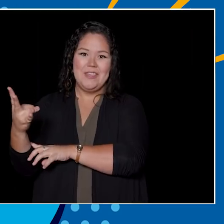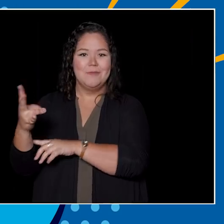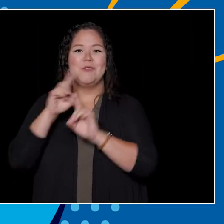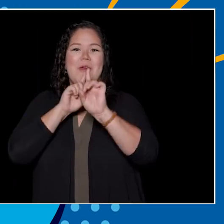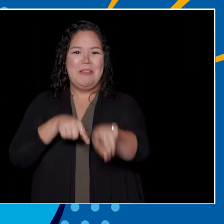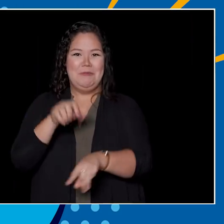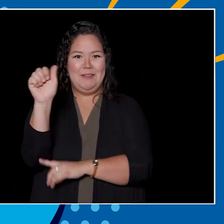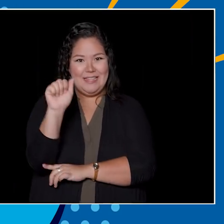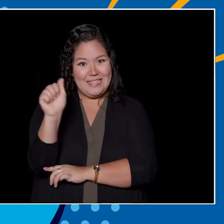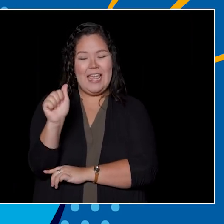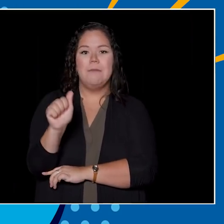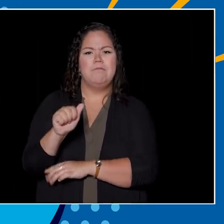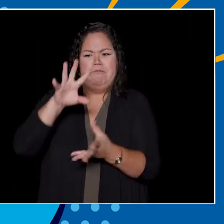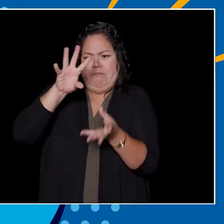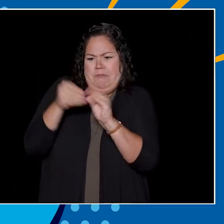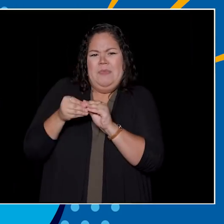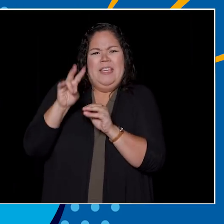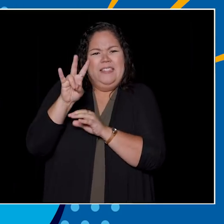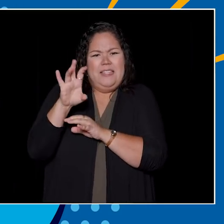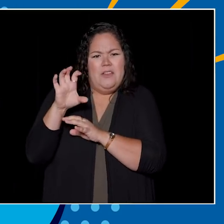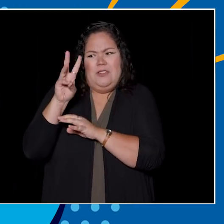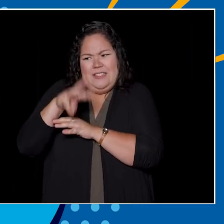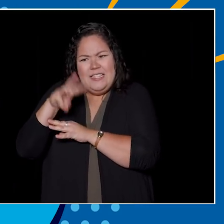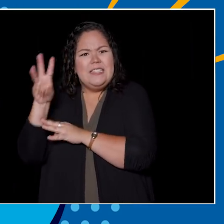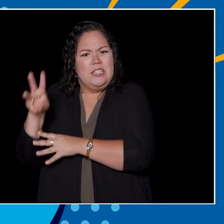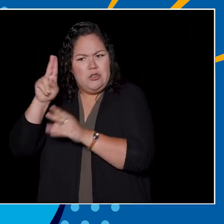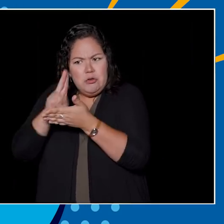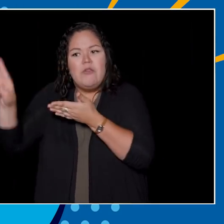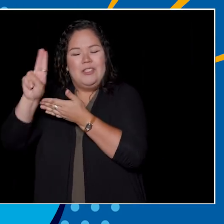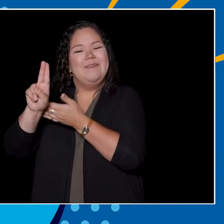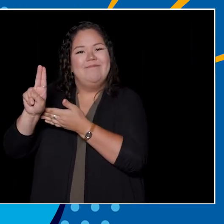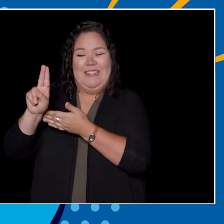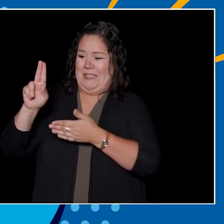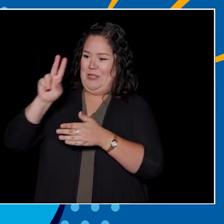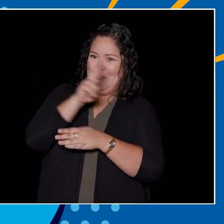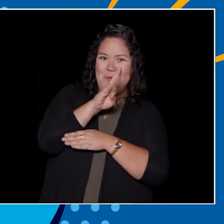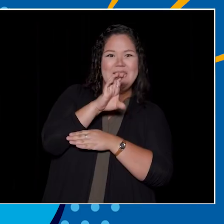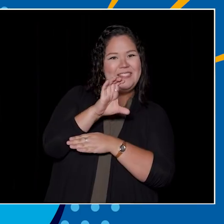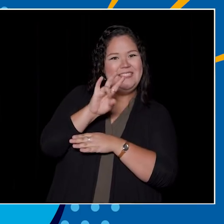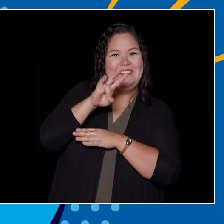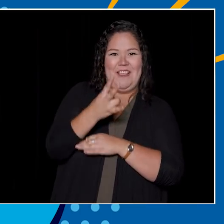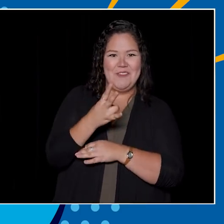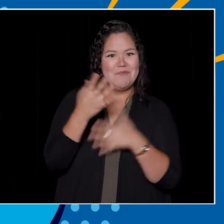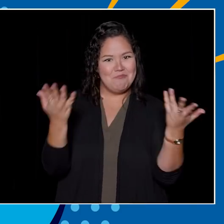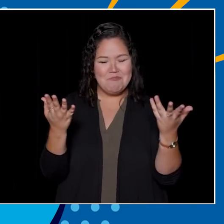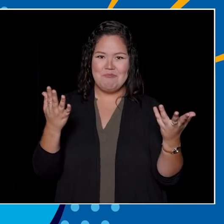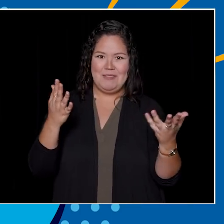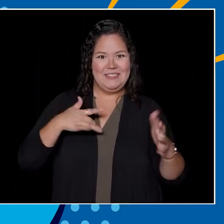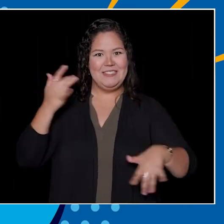You all have the opportunity to be difference makers here. Onto the next question. Storm The Wall is a staple of UBC